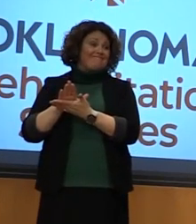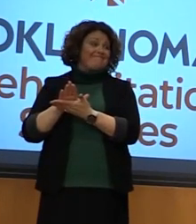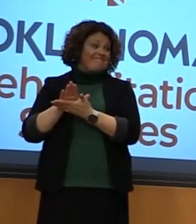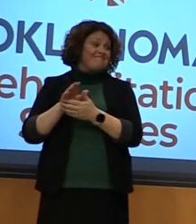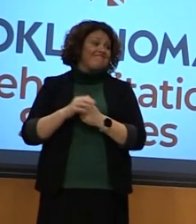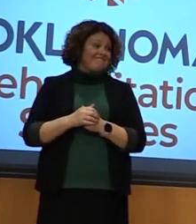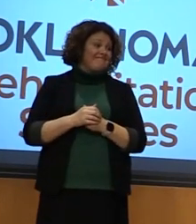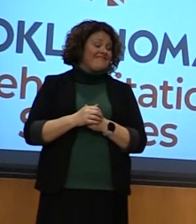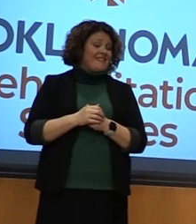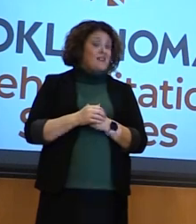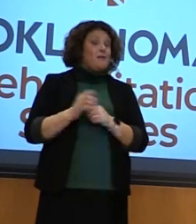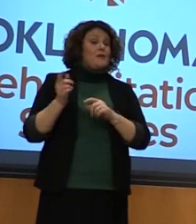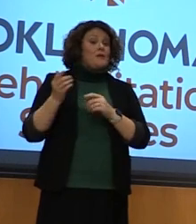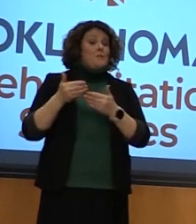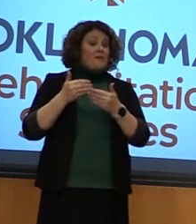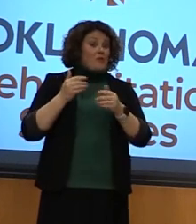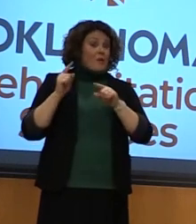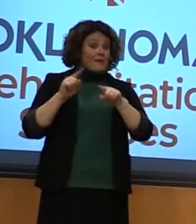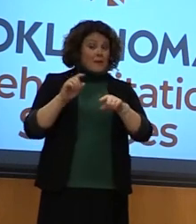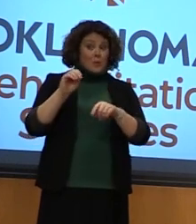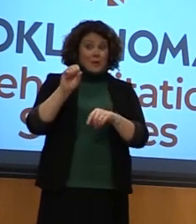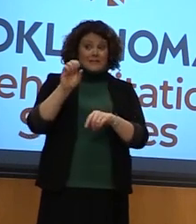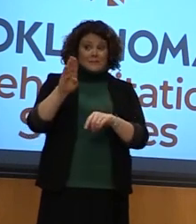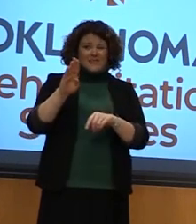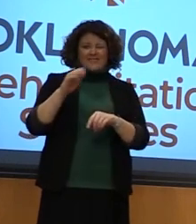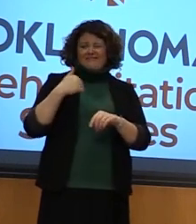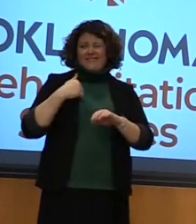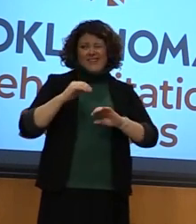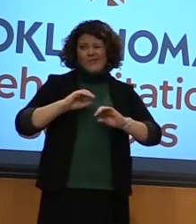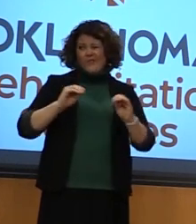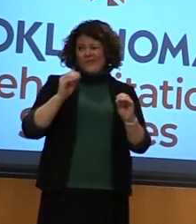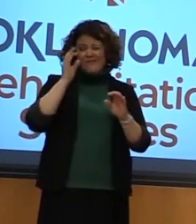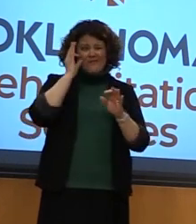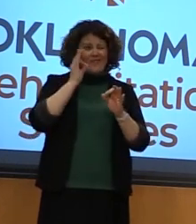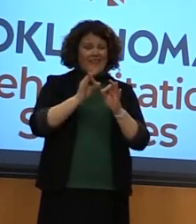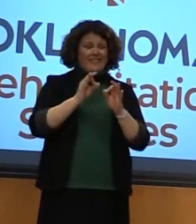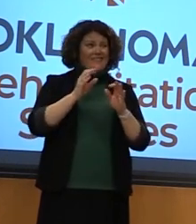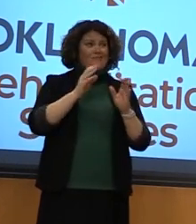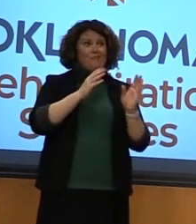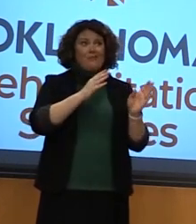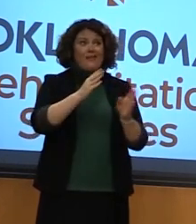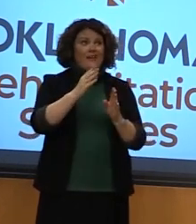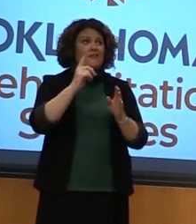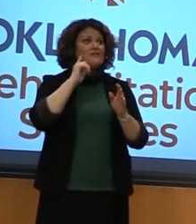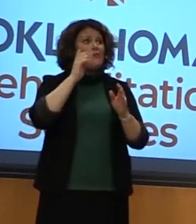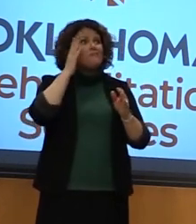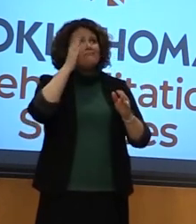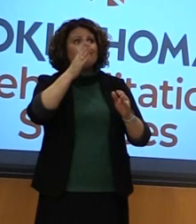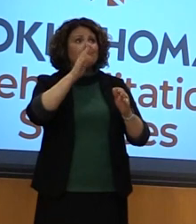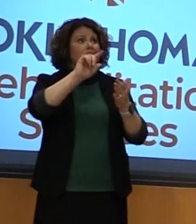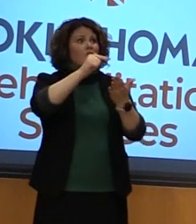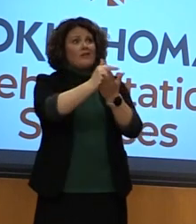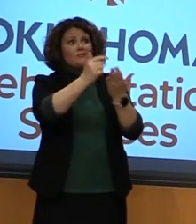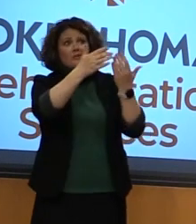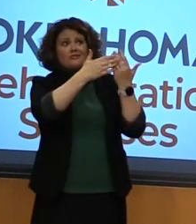Before I came to OSB, I had little faith in my education and my plans after high school. But